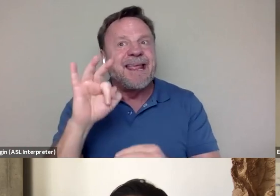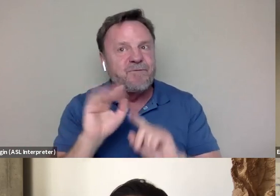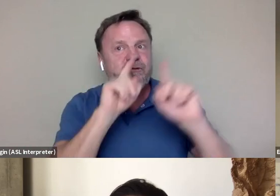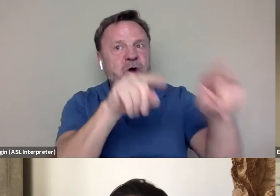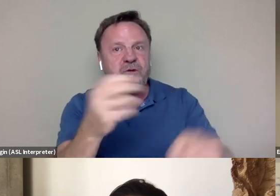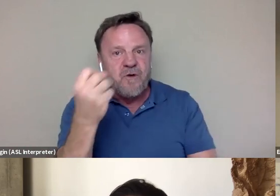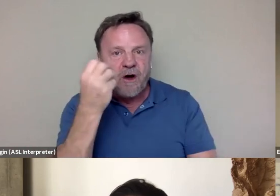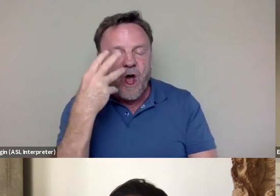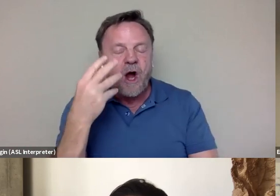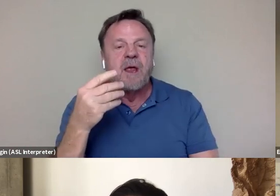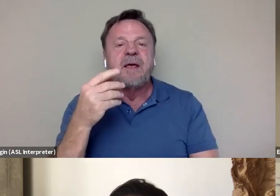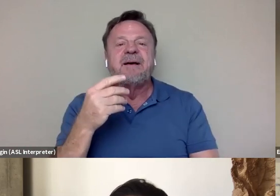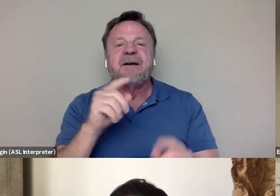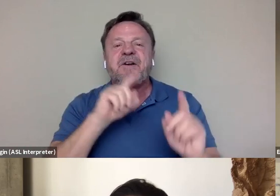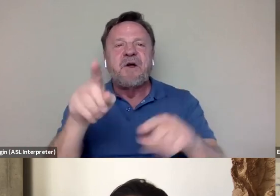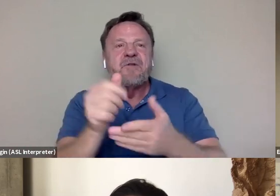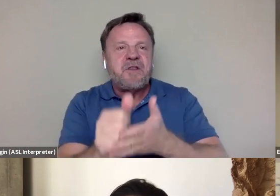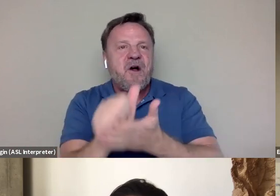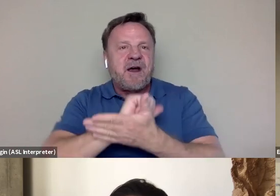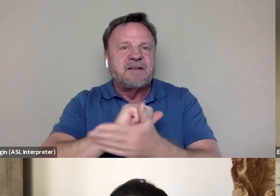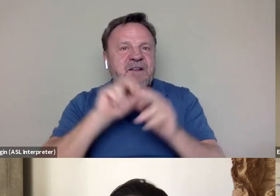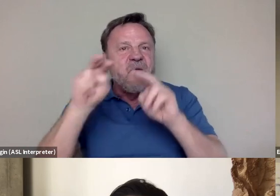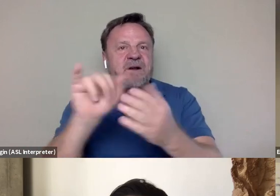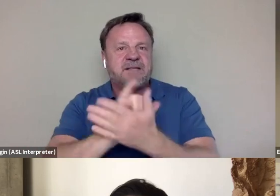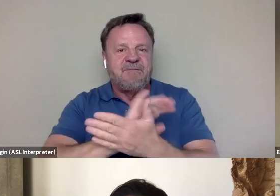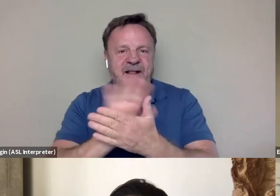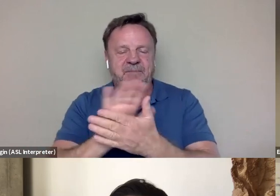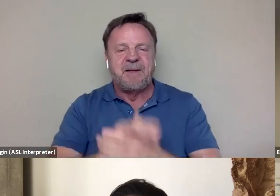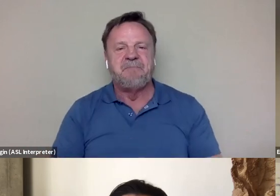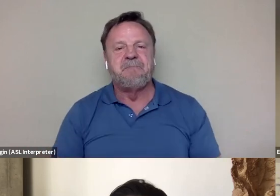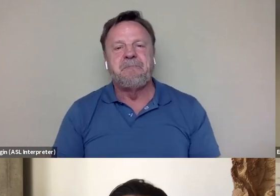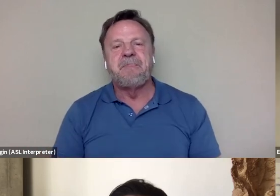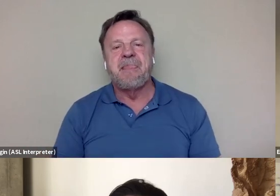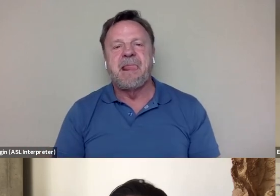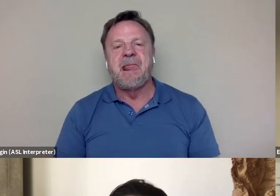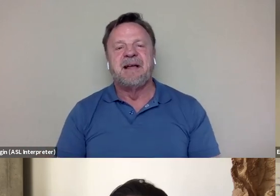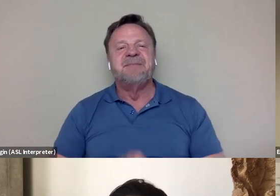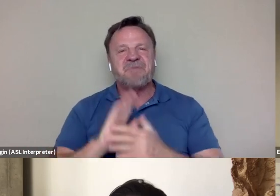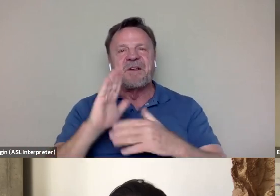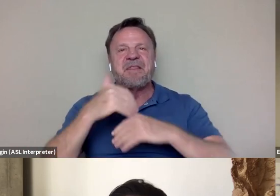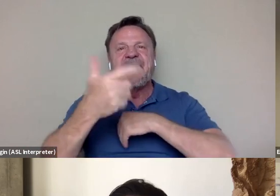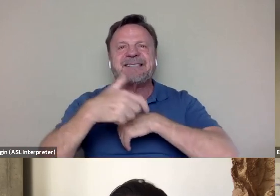to go to the archives and watch this. Next time in Hong Kong go to the archives.